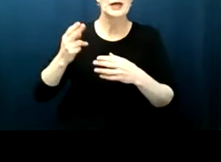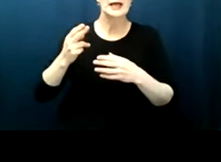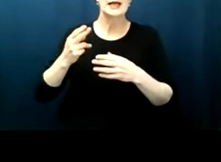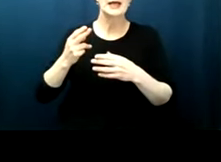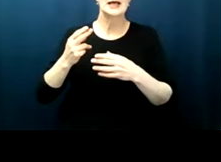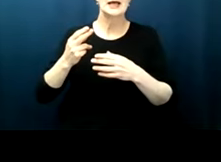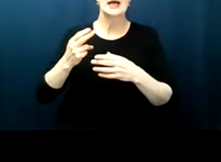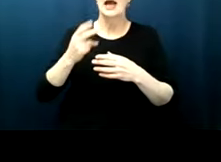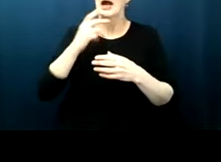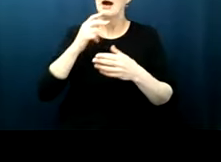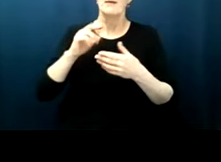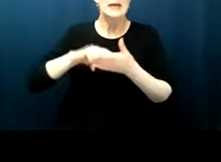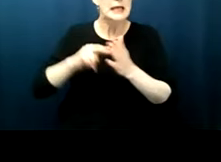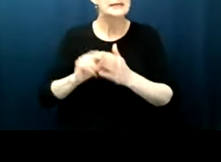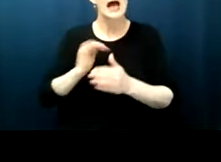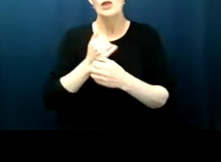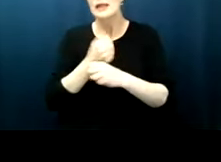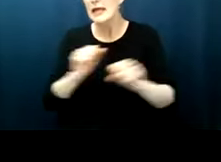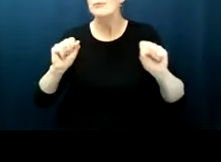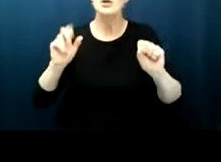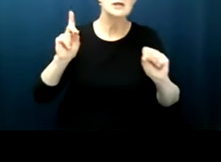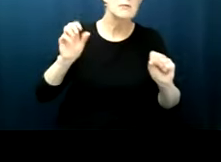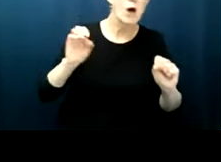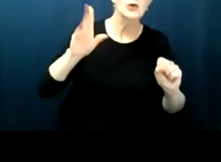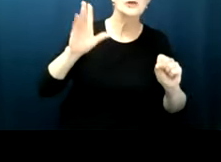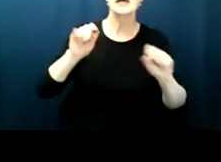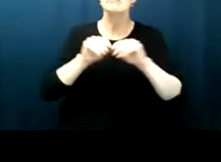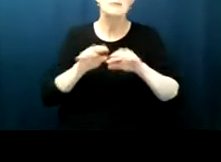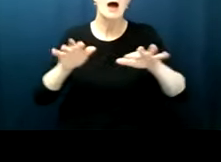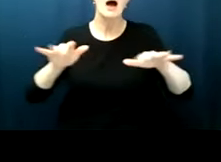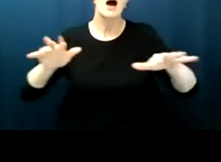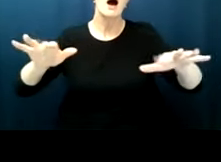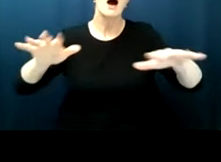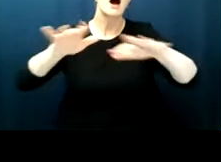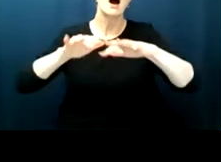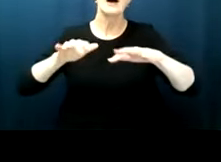democracy and liberty sort of a constant progress narrative going up but historians will tell you